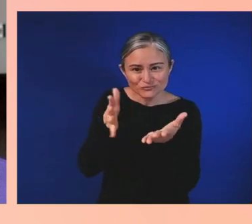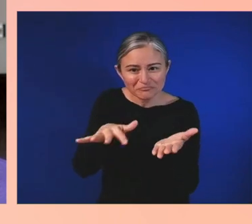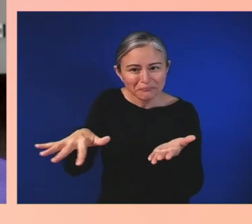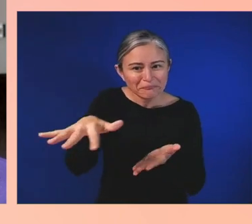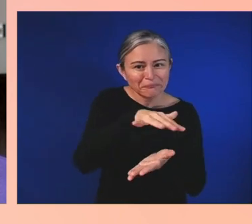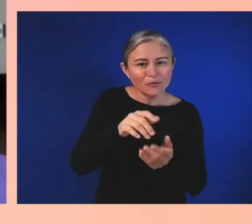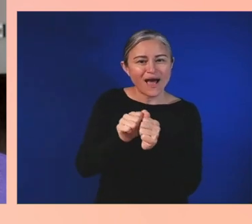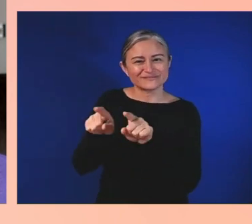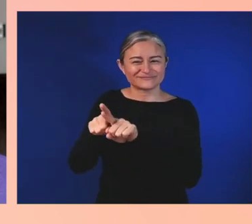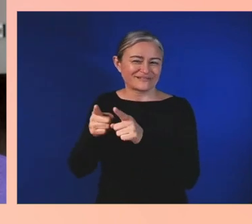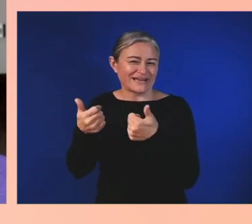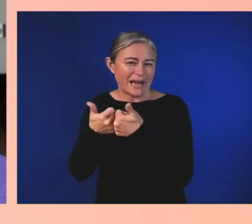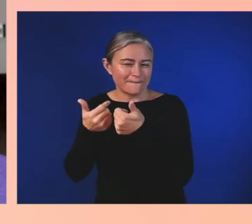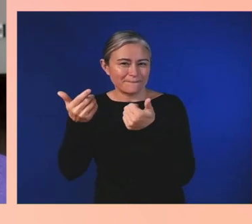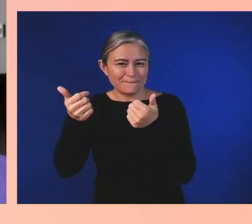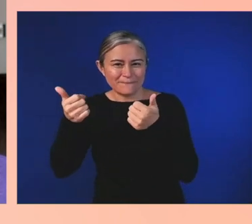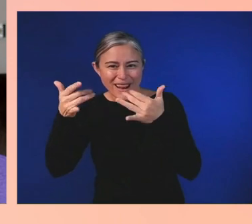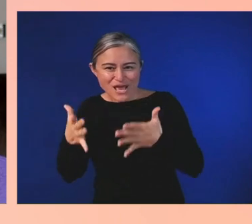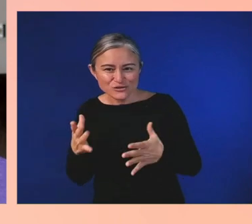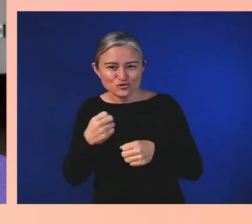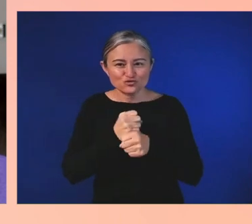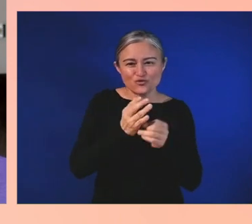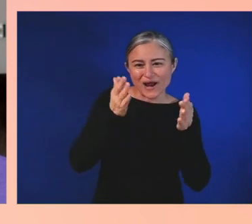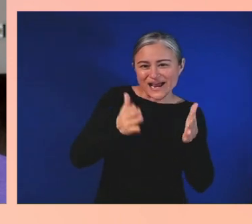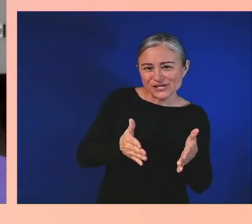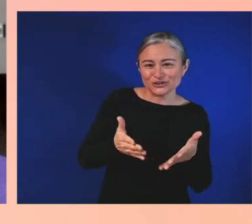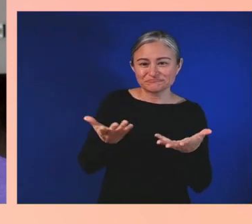Well, my next step now is